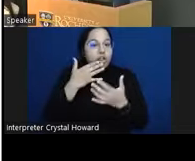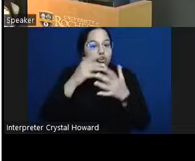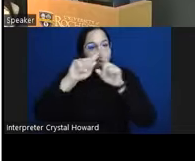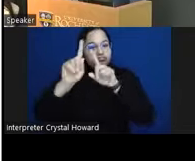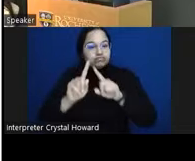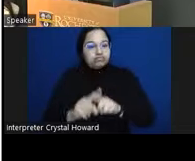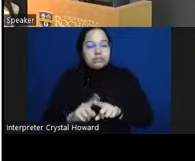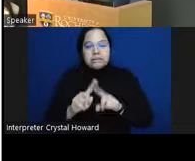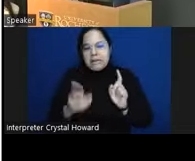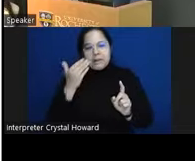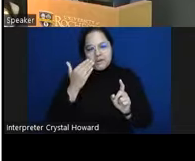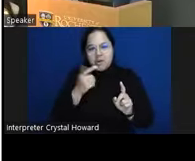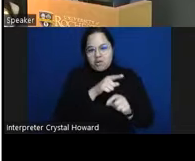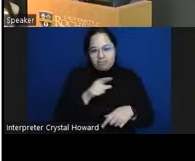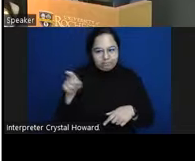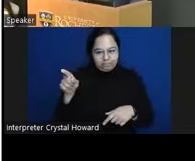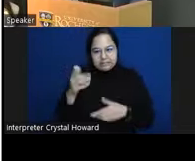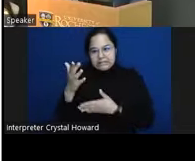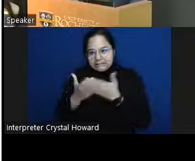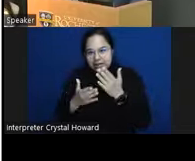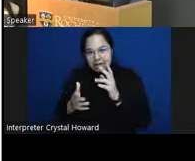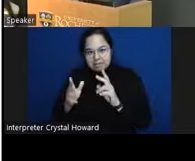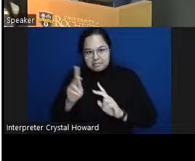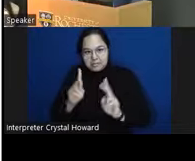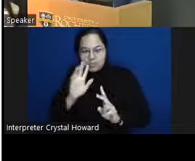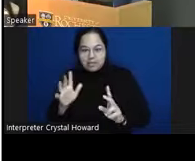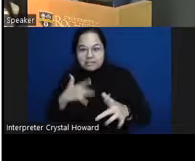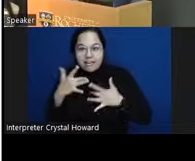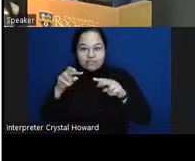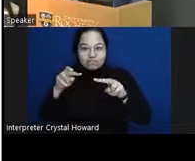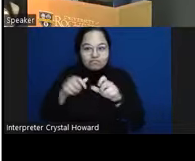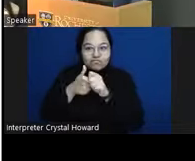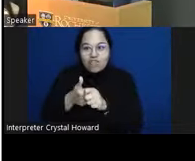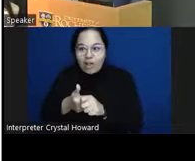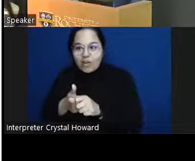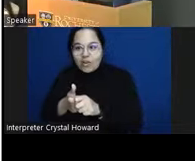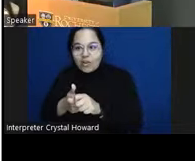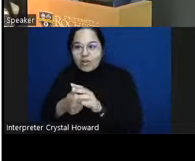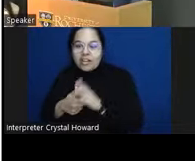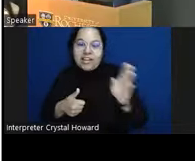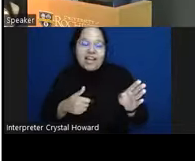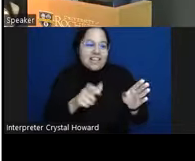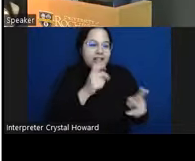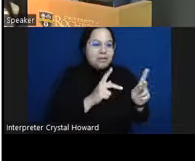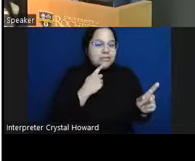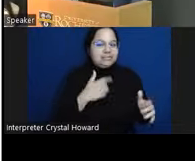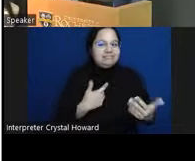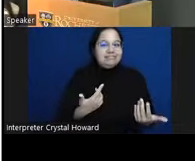follow along with all of the steps um and then there's the group of people who are like this is kind of my lunch break and I was hoping that this would be a little more straightforward for